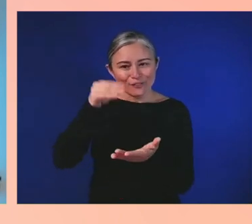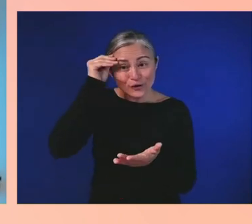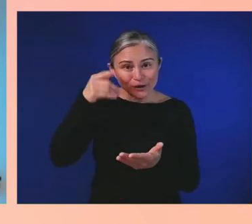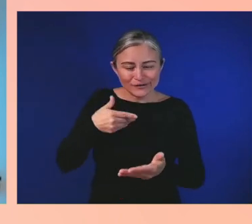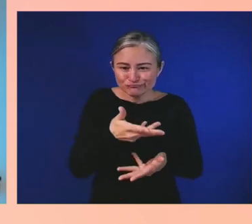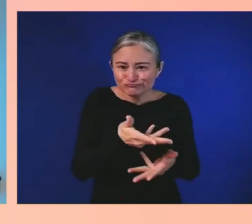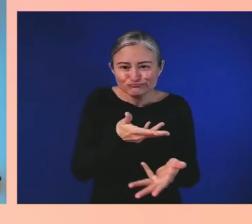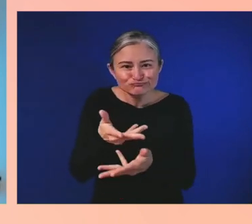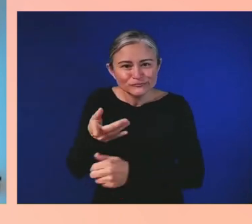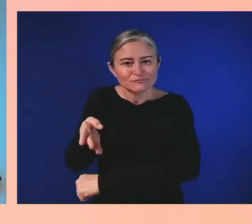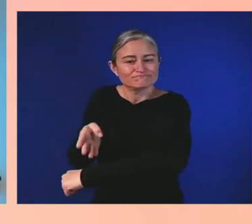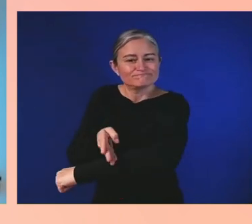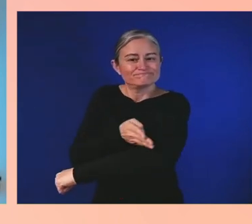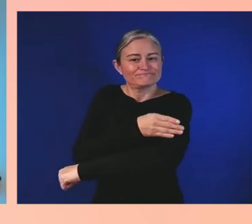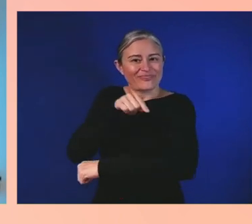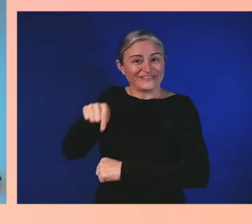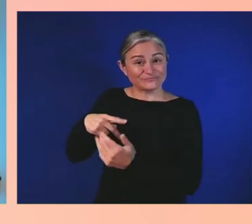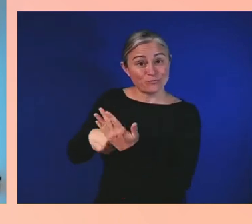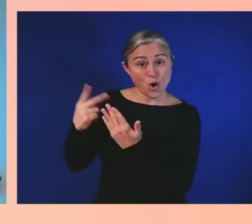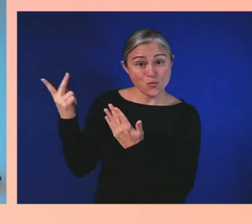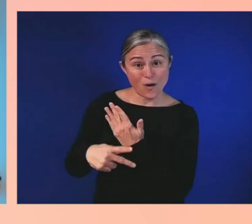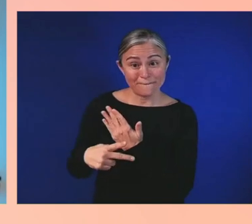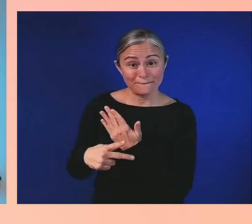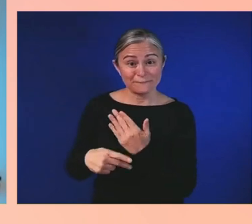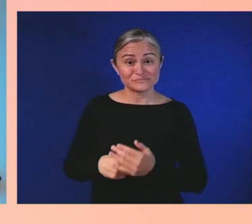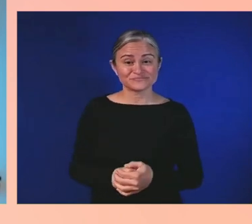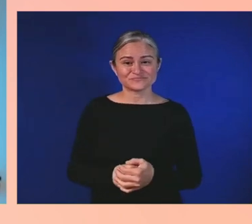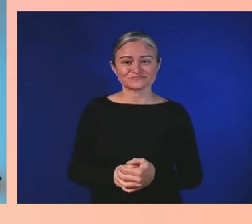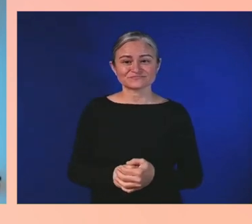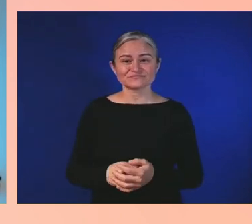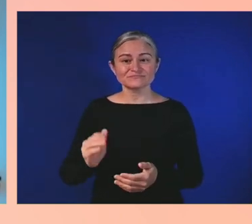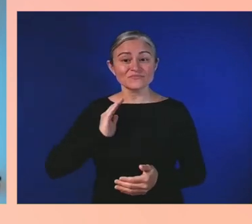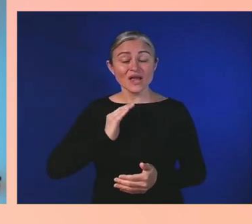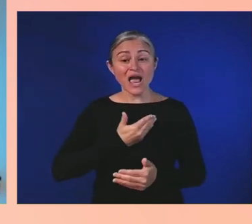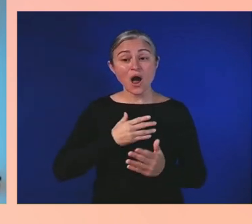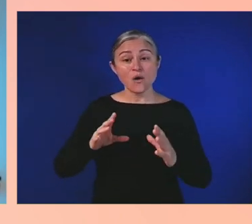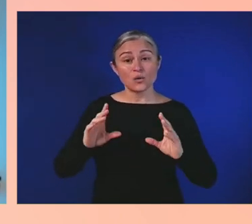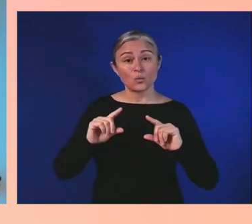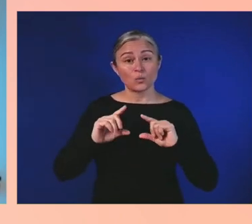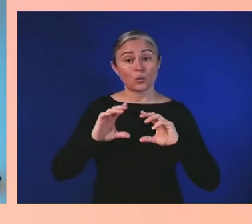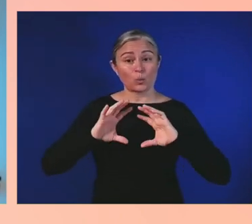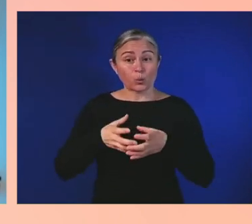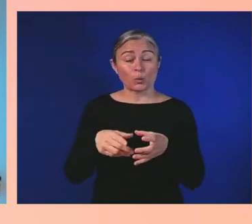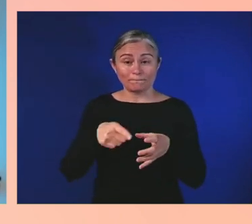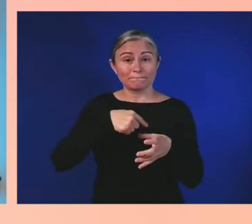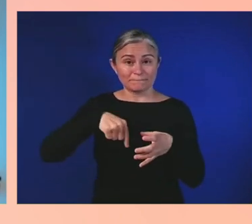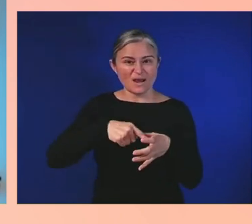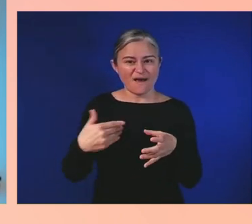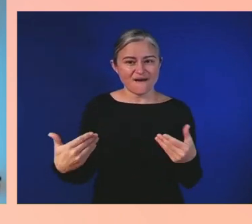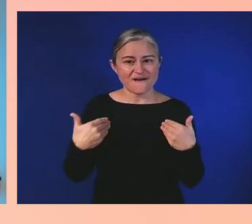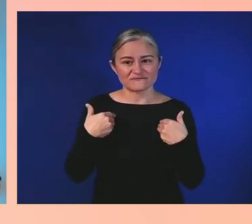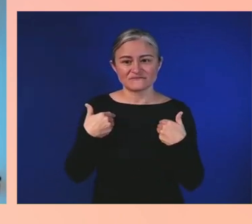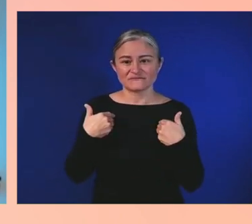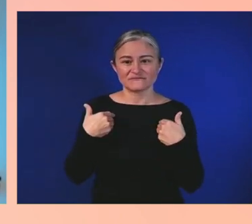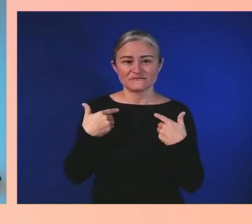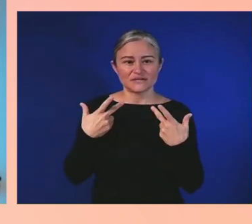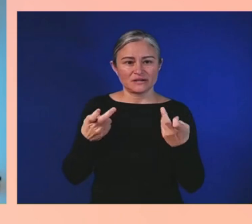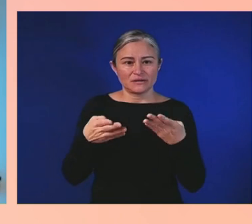Our group, we had a whole wide range of disabilities and it was ensured